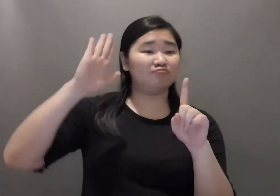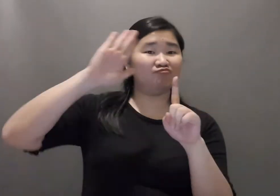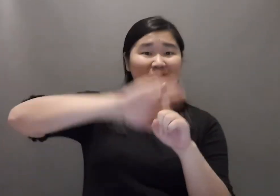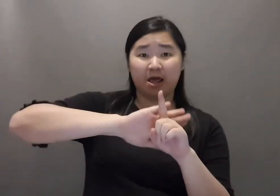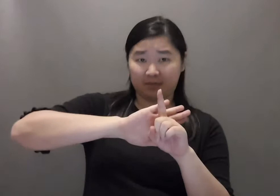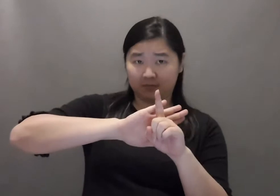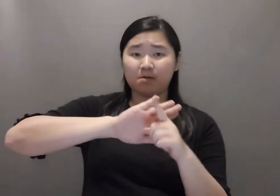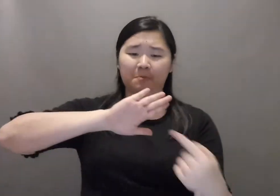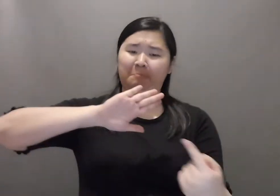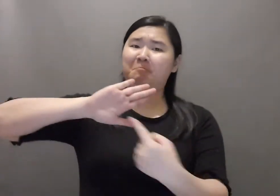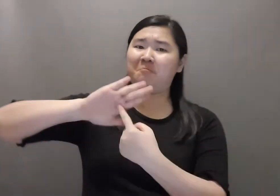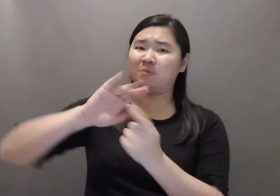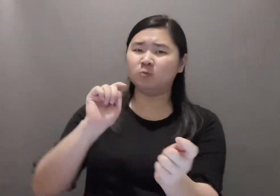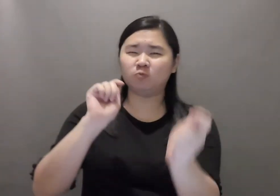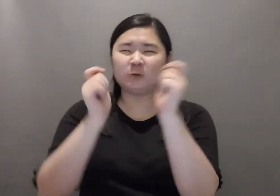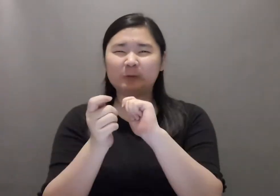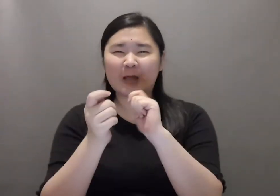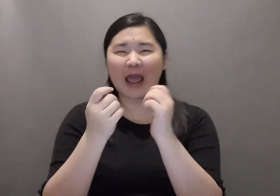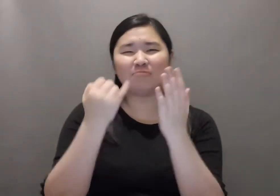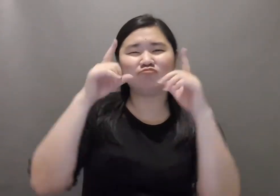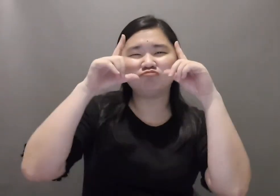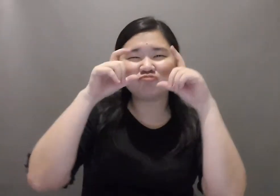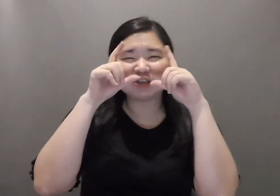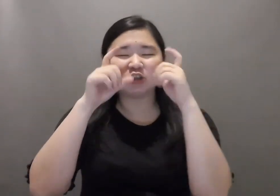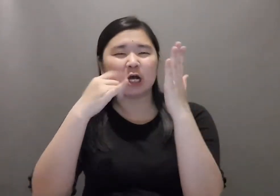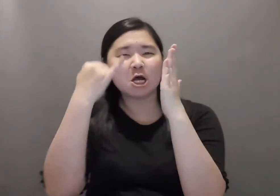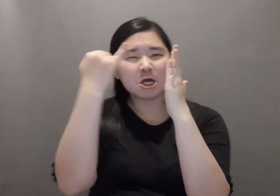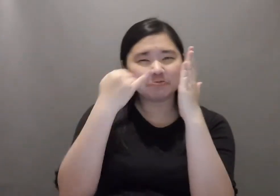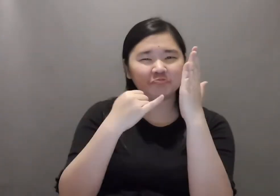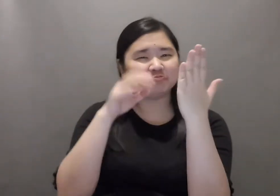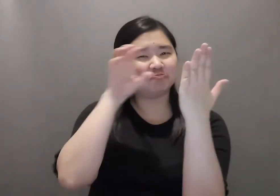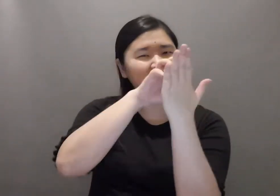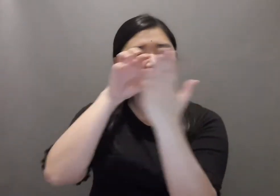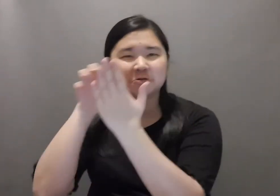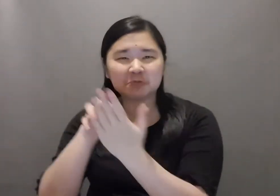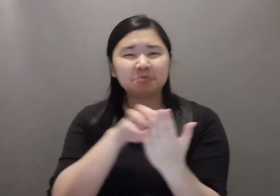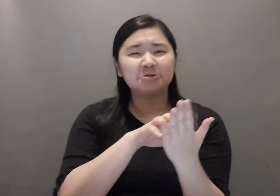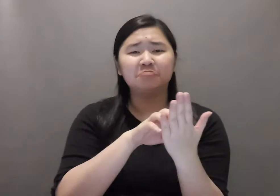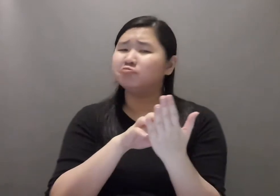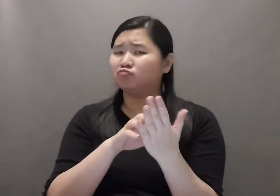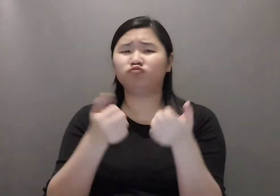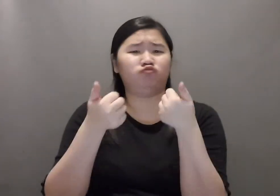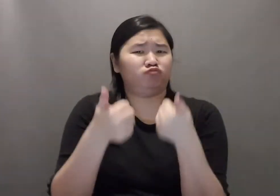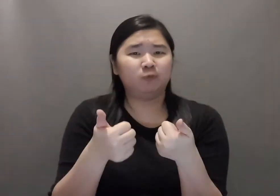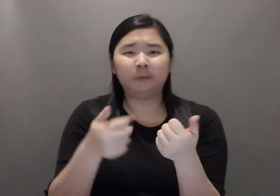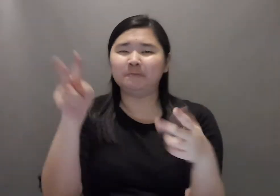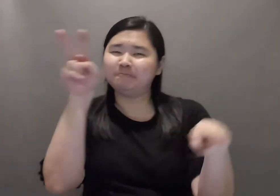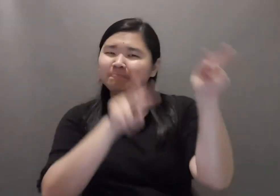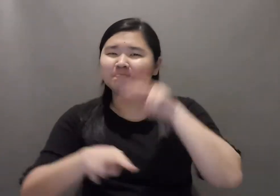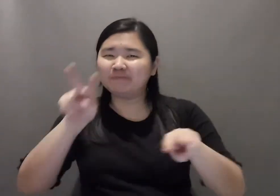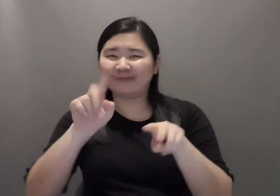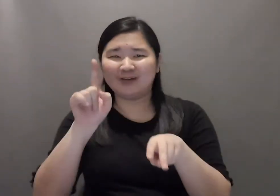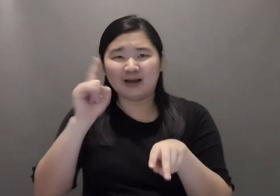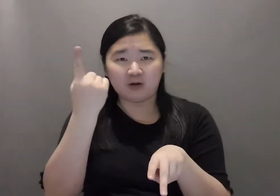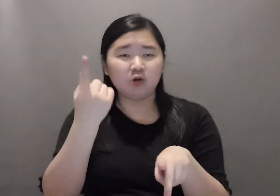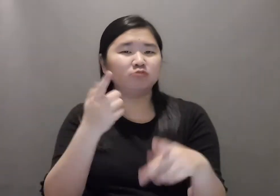The use of story images as a background is permissible